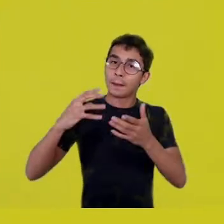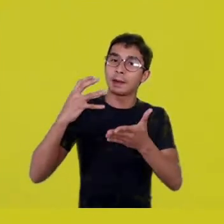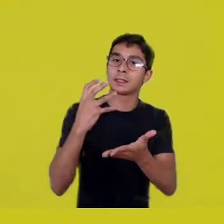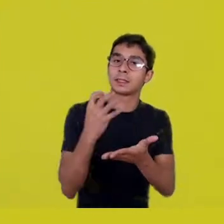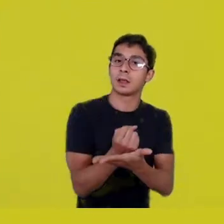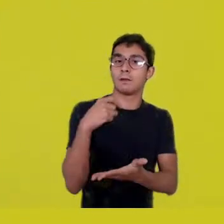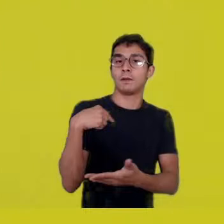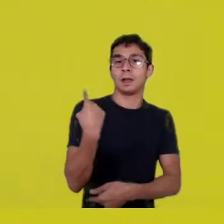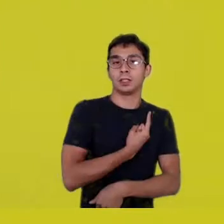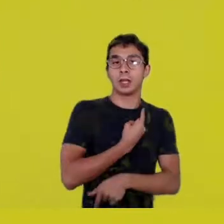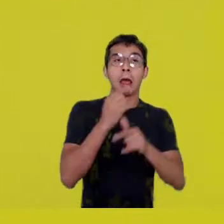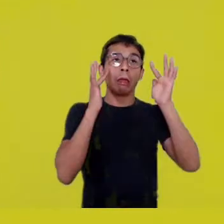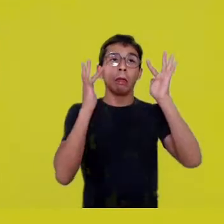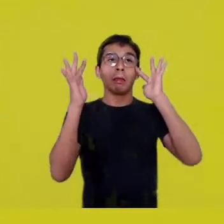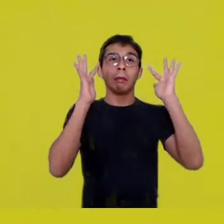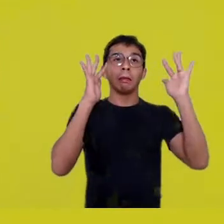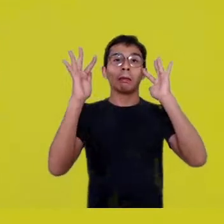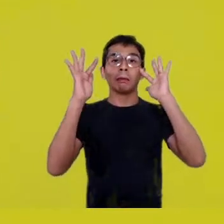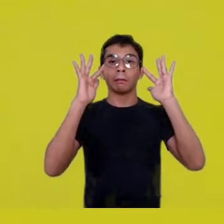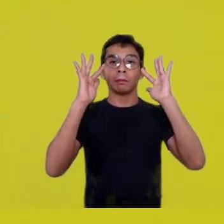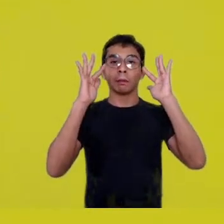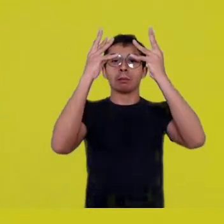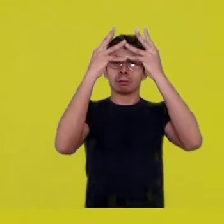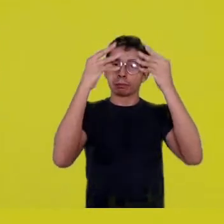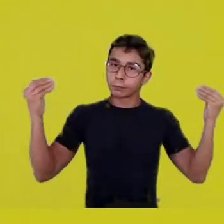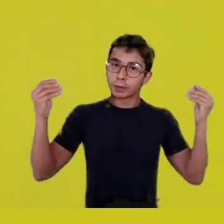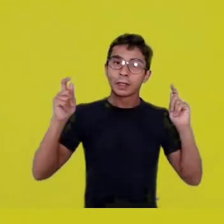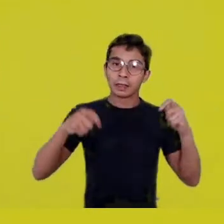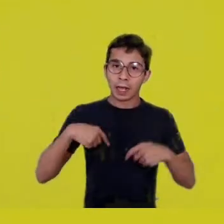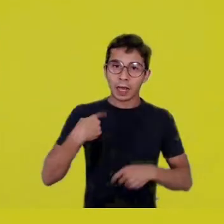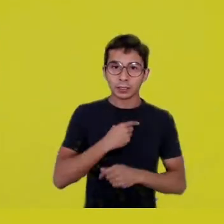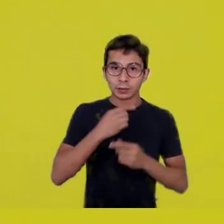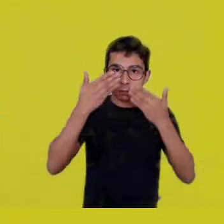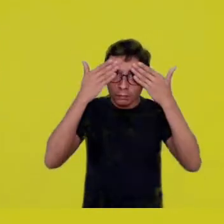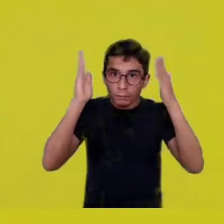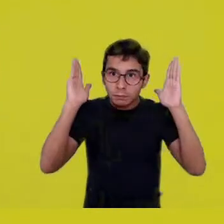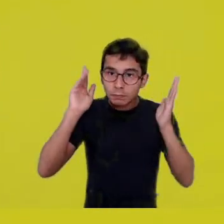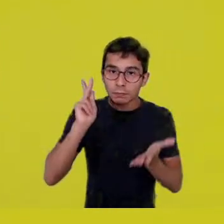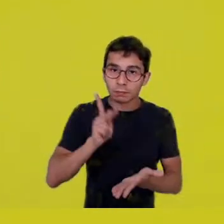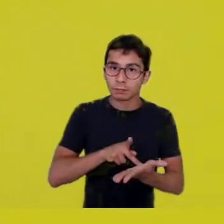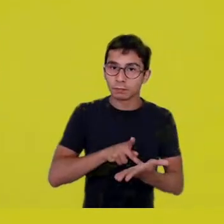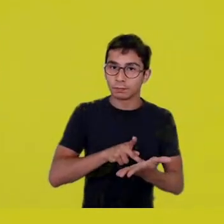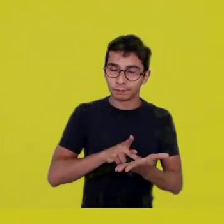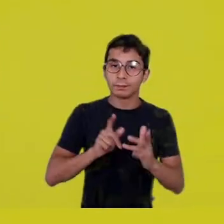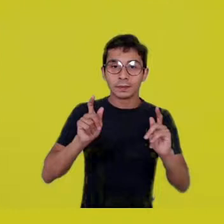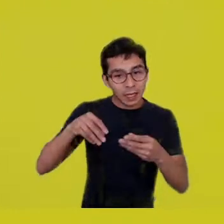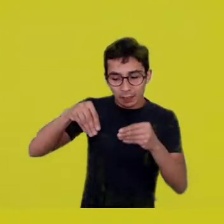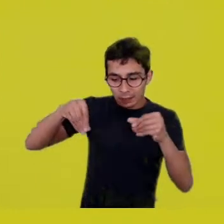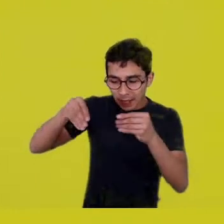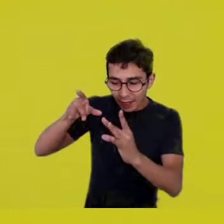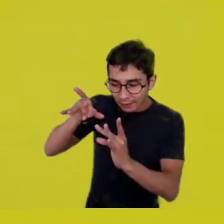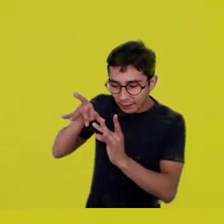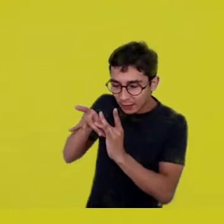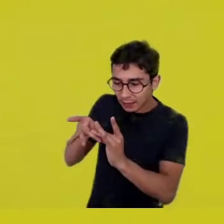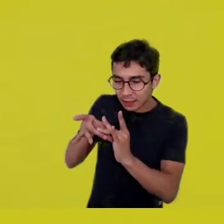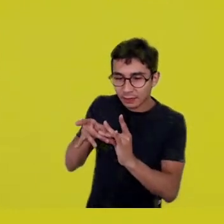which we’re facing, with this thing of spending the future